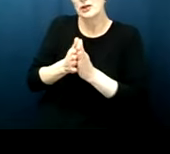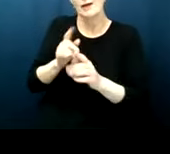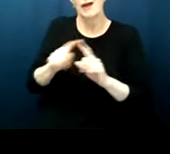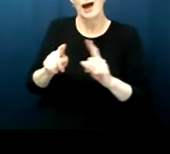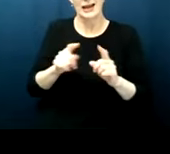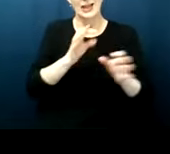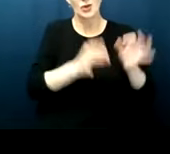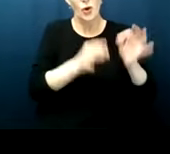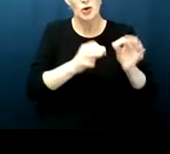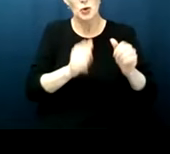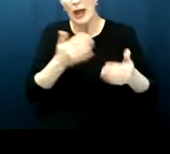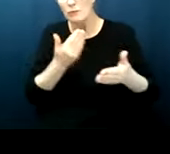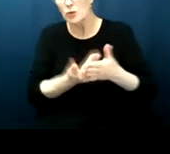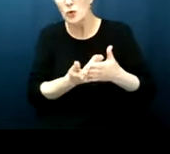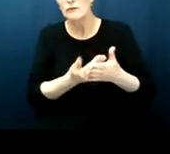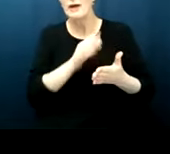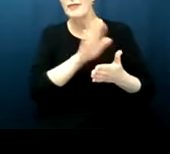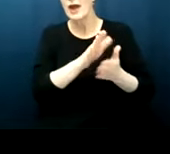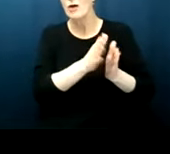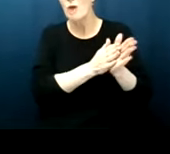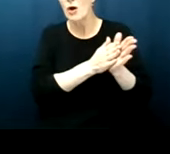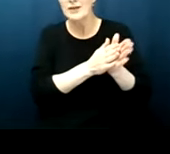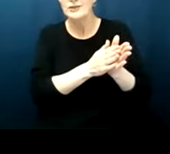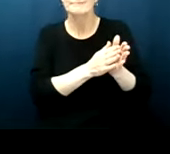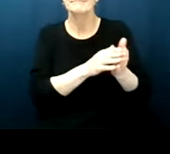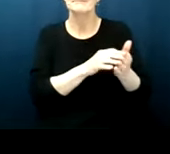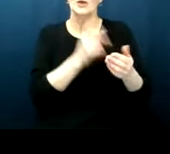unless someone explicitly says we are doing a specific thing to suppress the vote on the